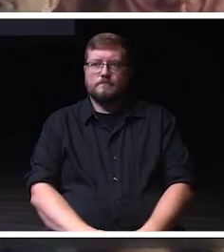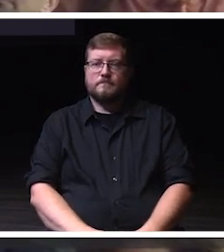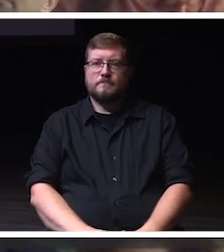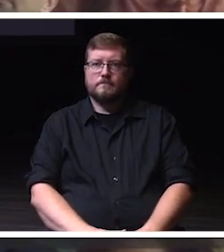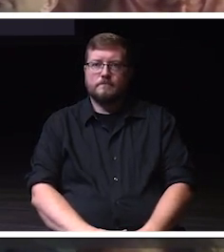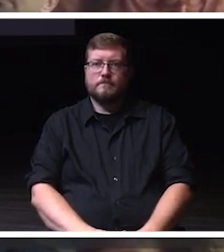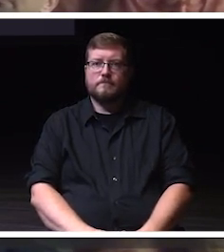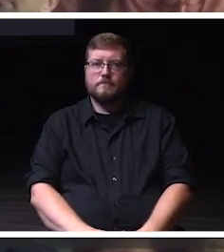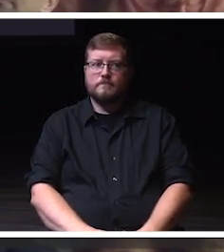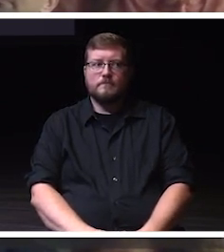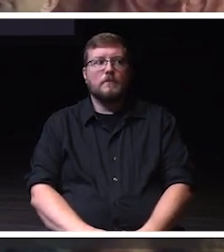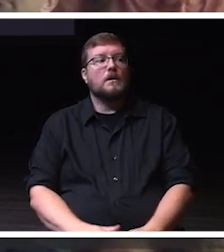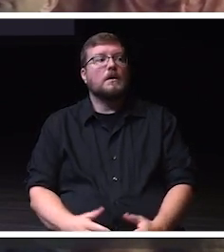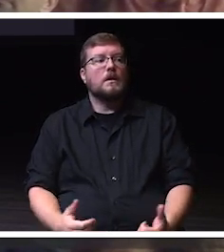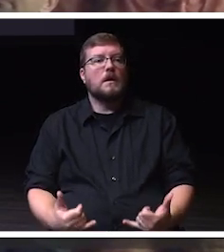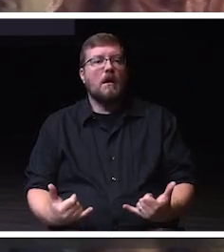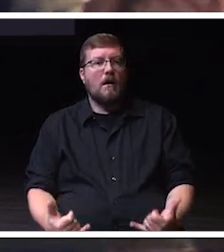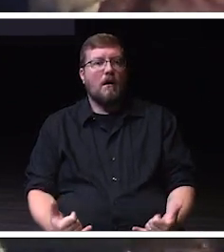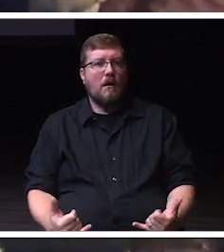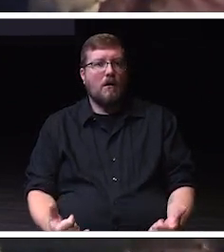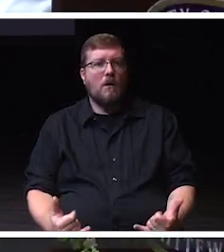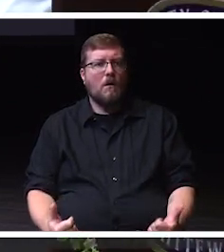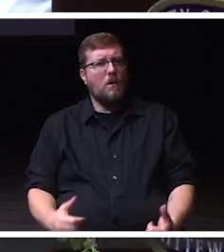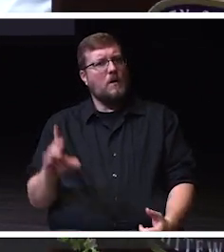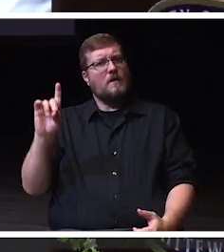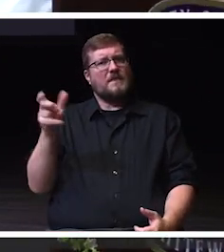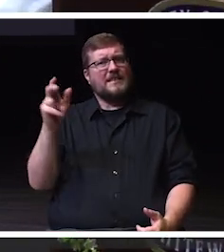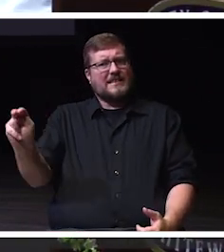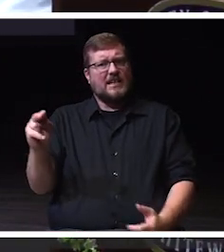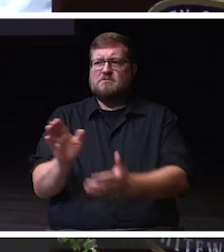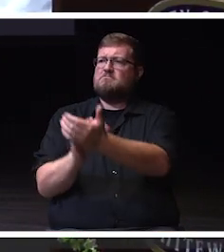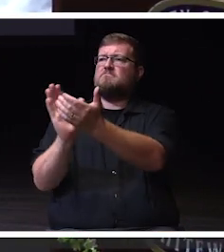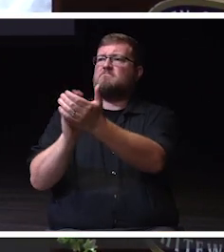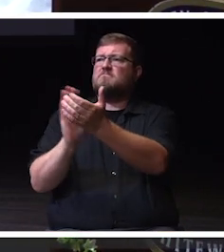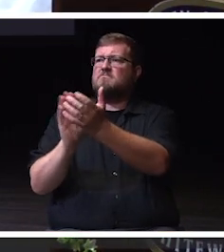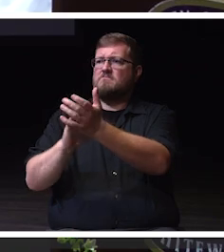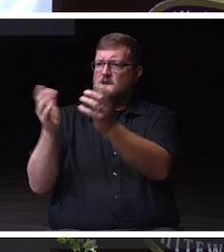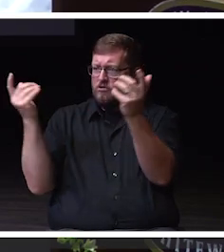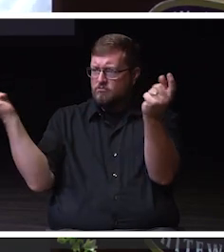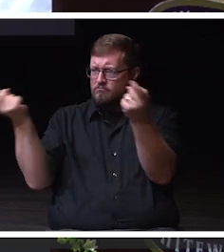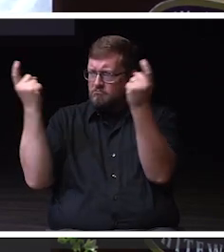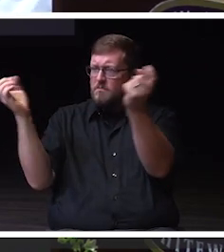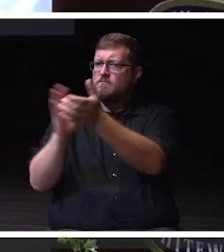Let's give our amazing deans a hand. Come on everyone, thank you.